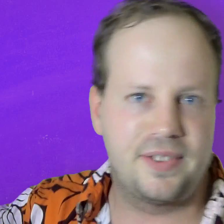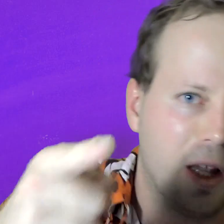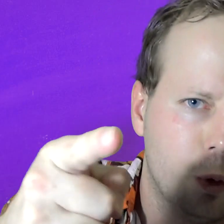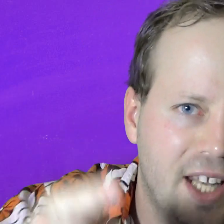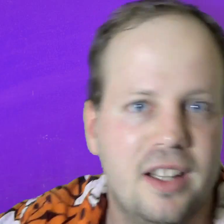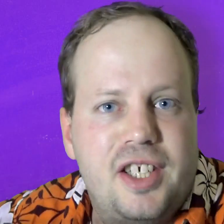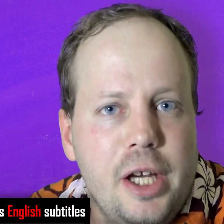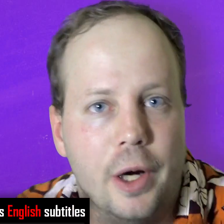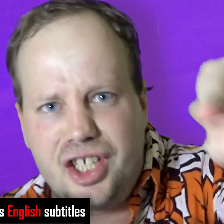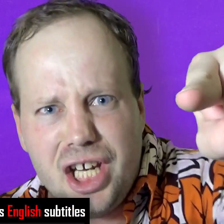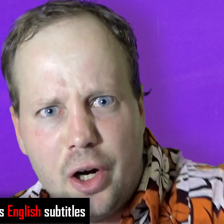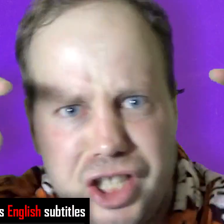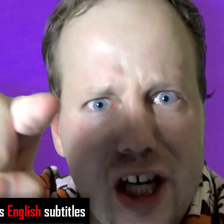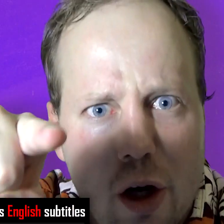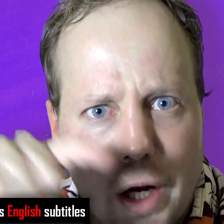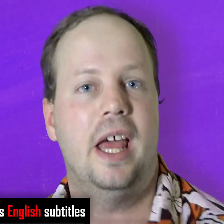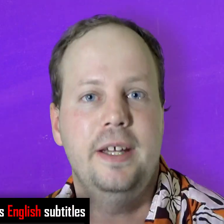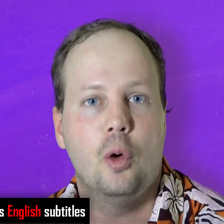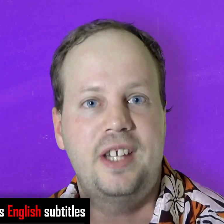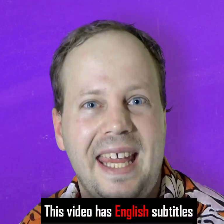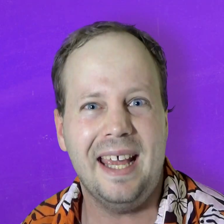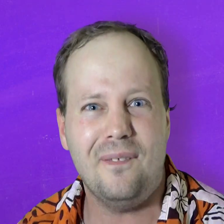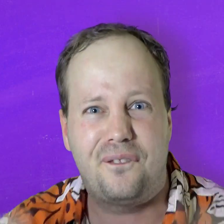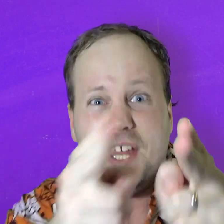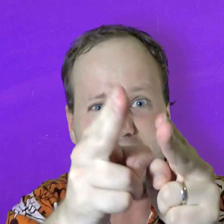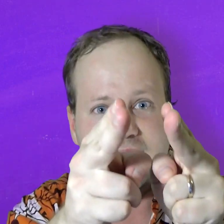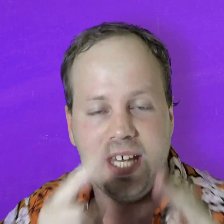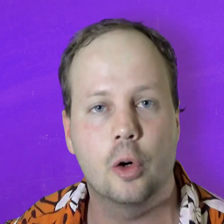Hello all All ... ALL! I'm Evildea. Your God.